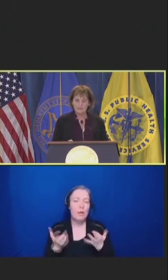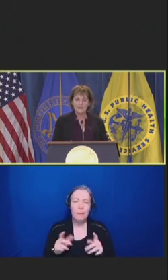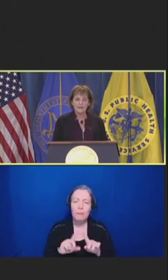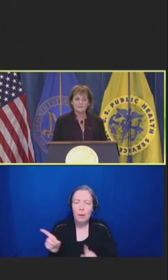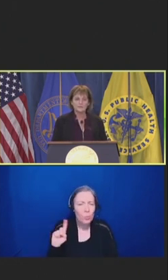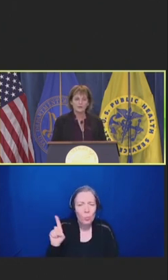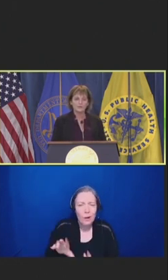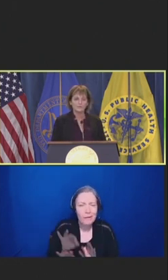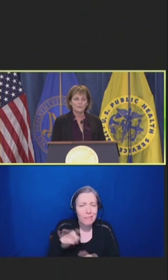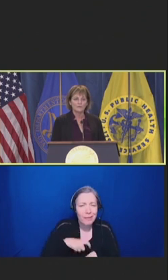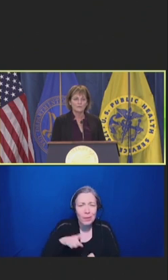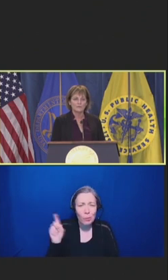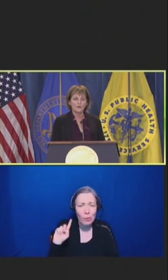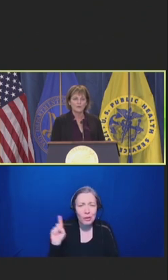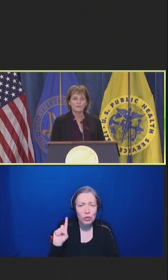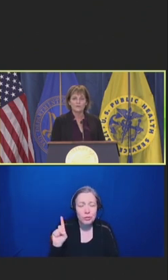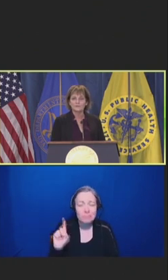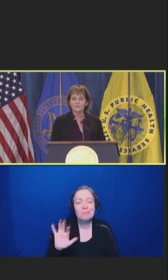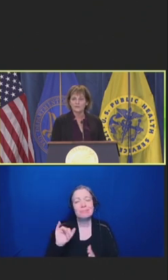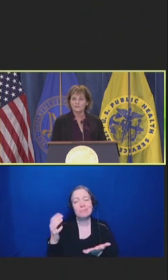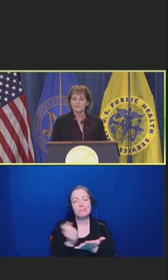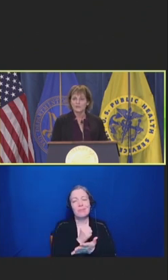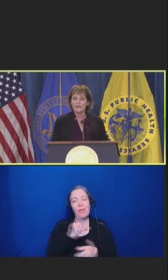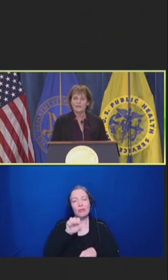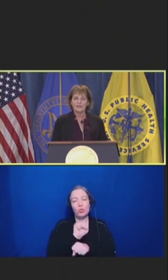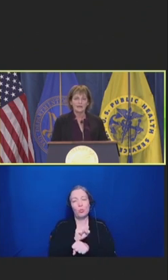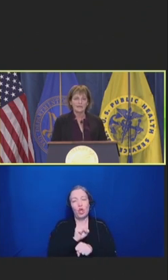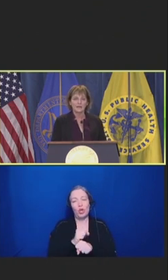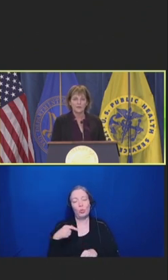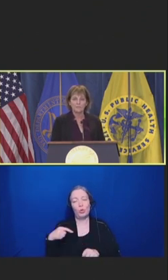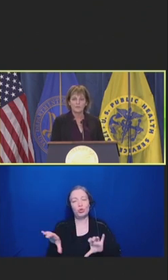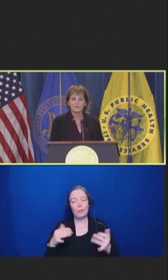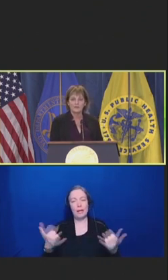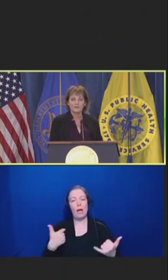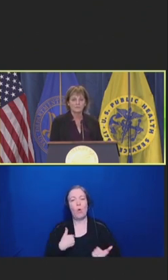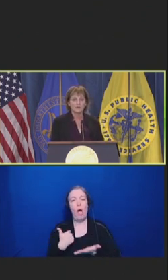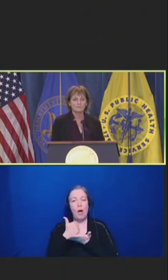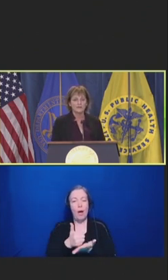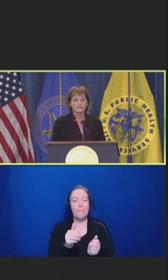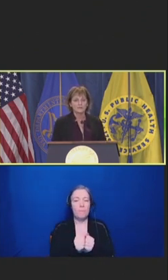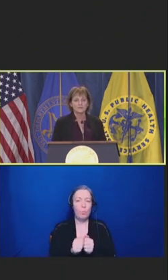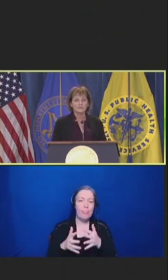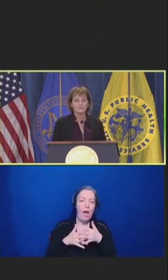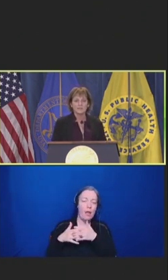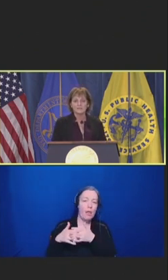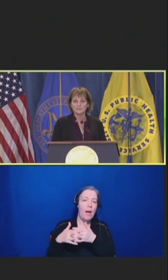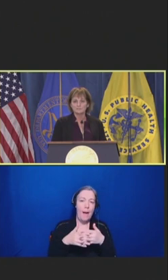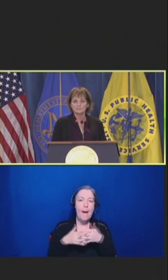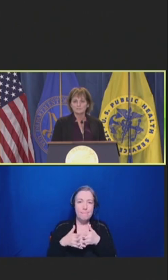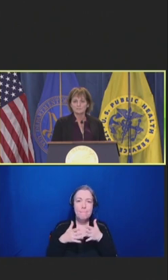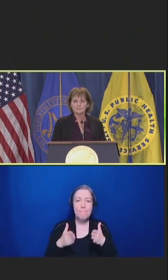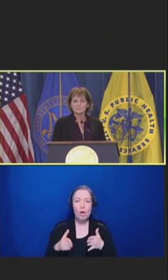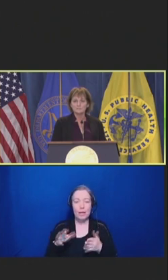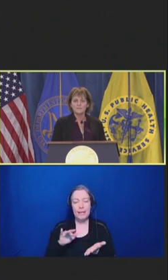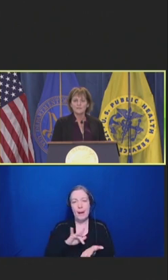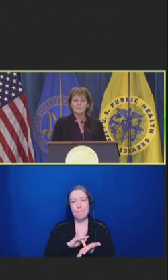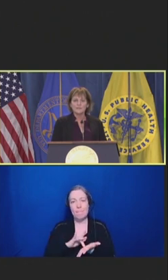And that is the work that we are doing all across the country and that I help with at the American Medical Association.